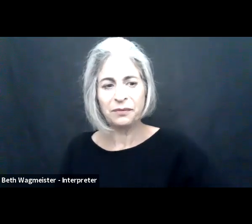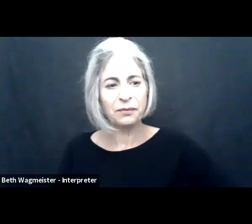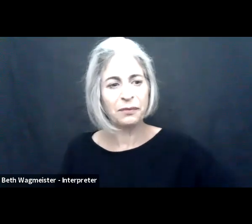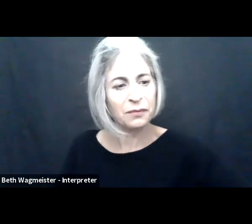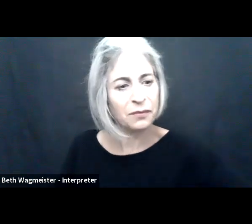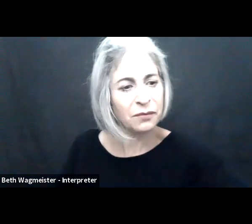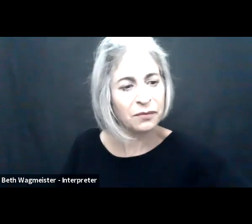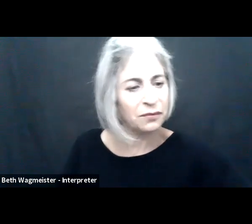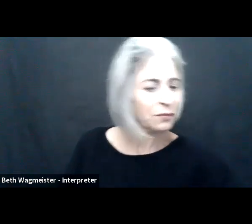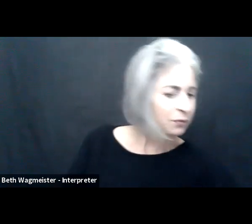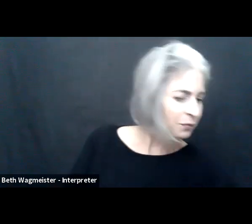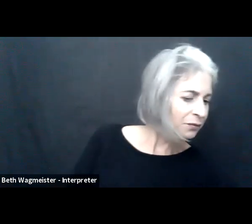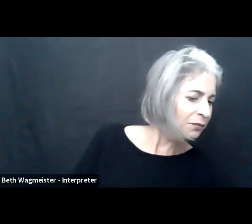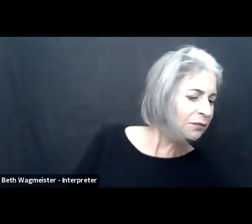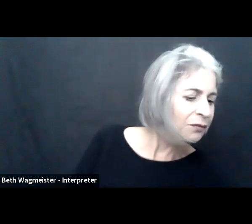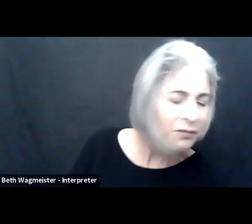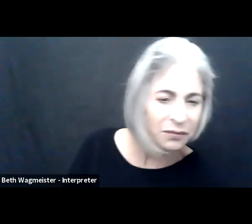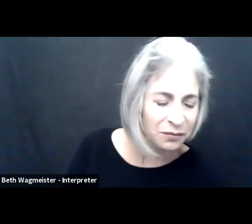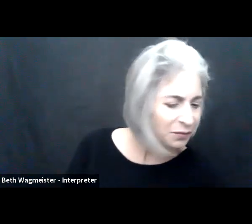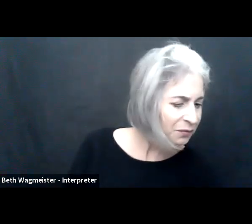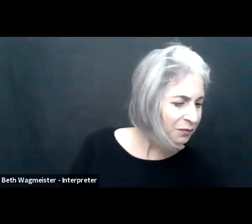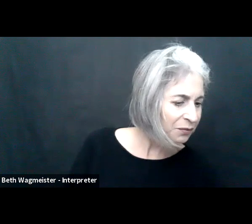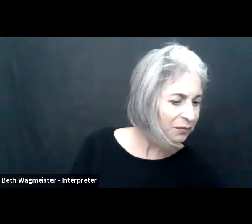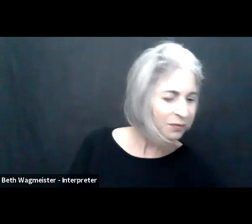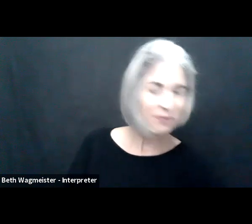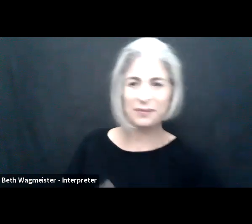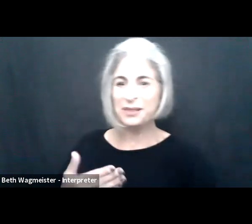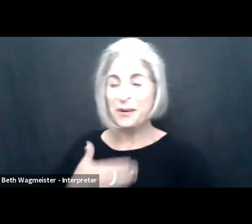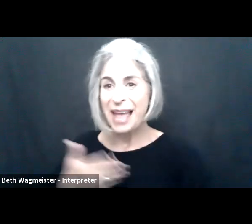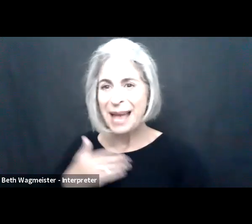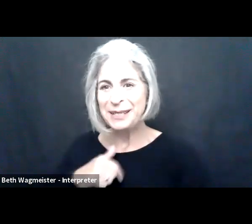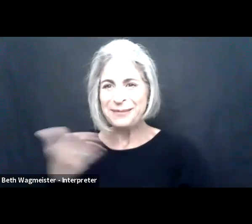Great. Good.